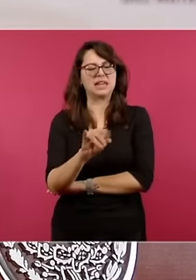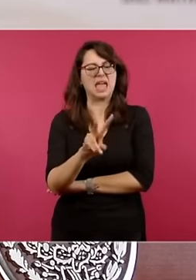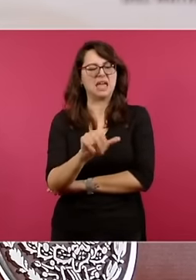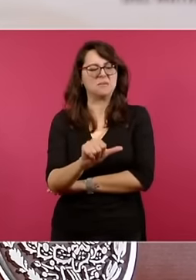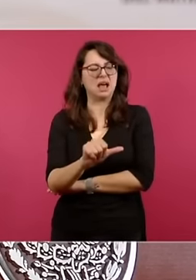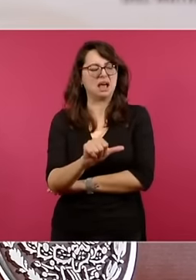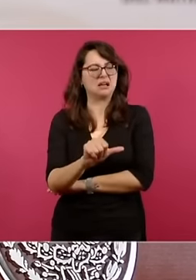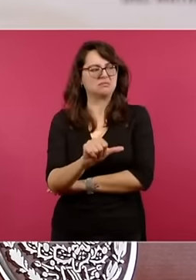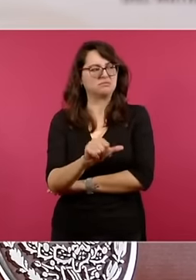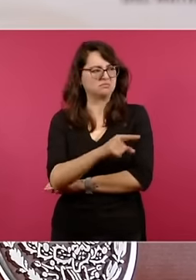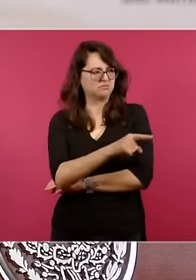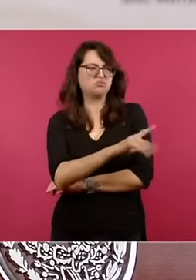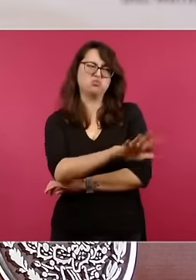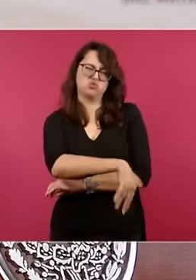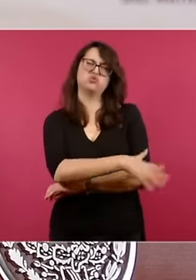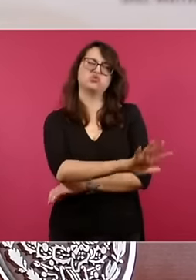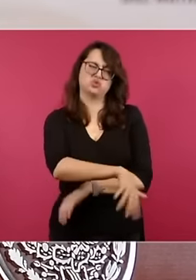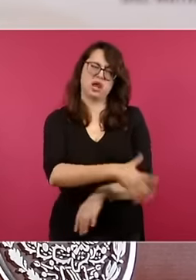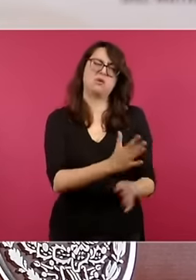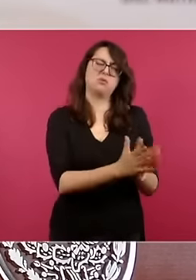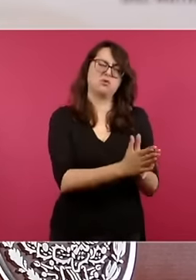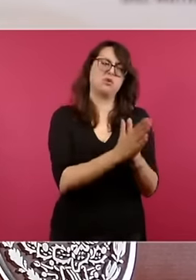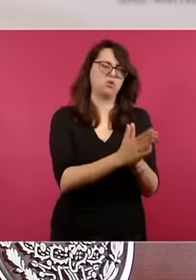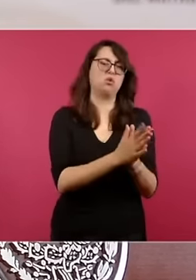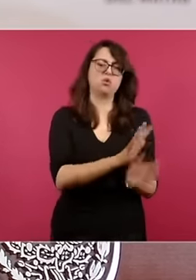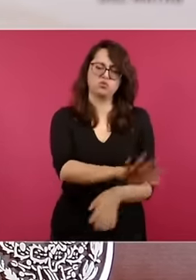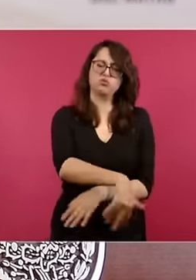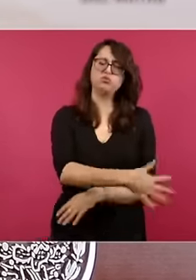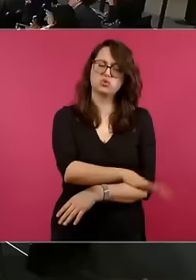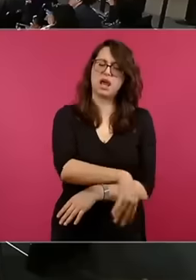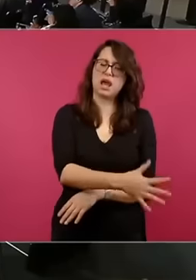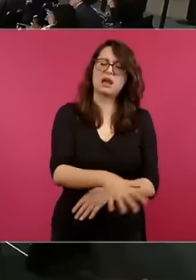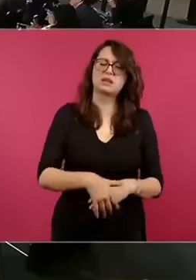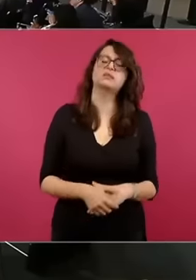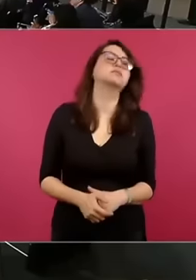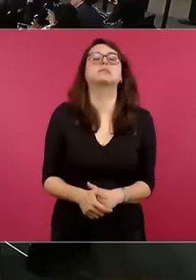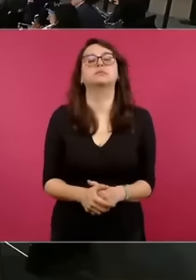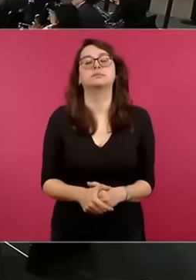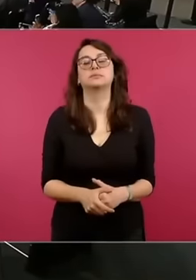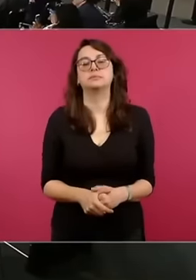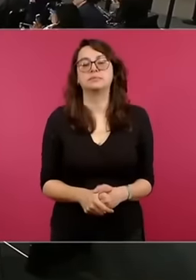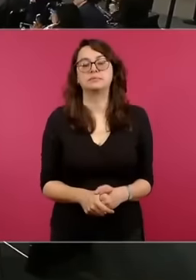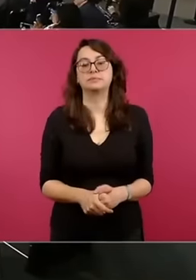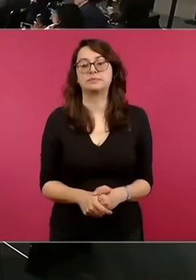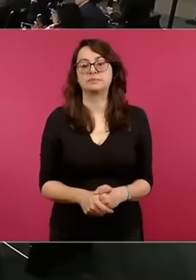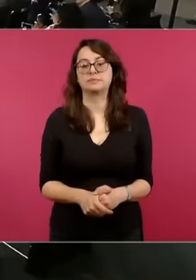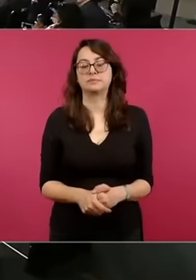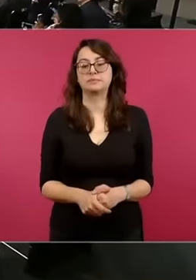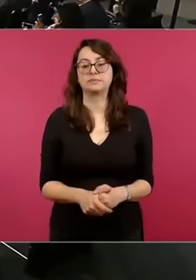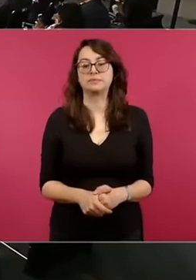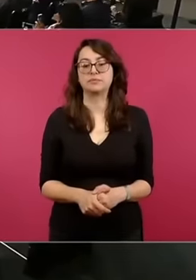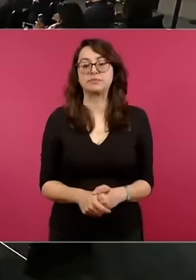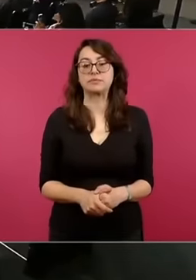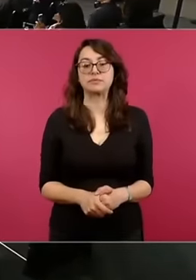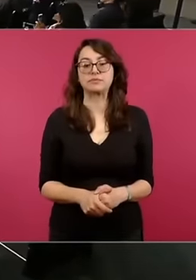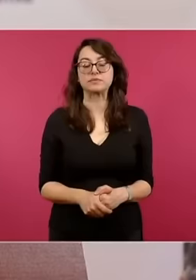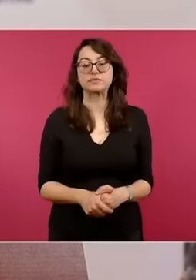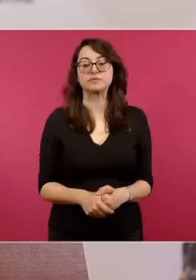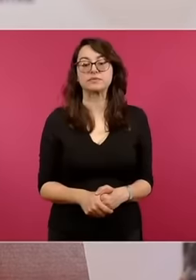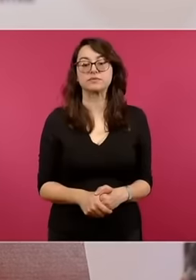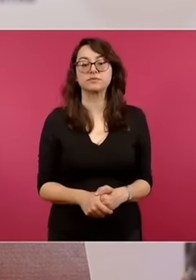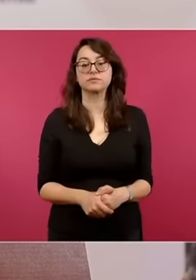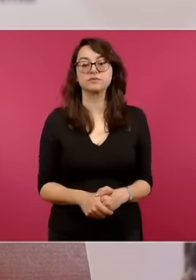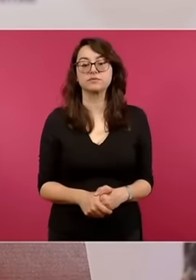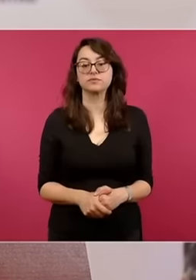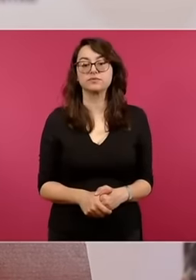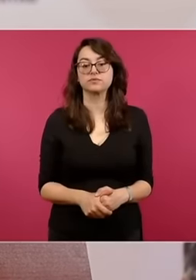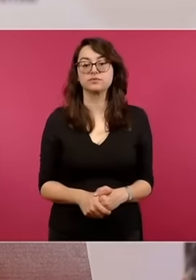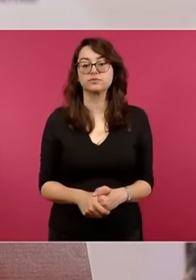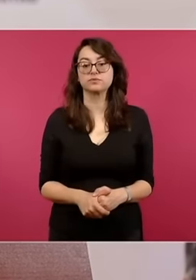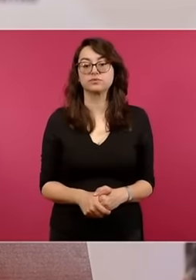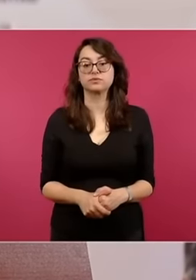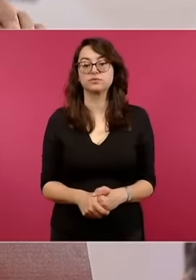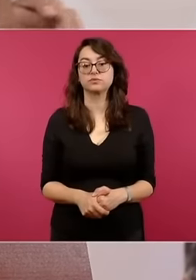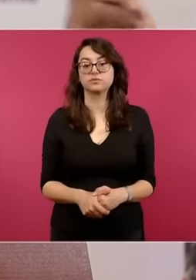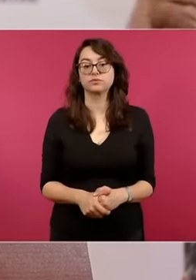a social media participant refuted him,